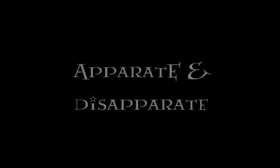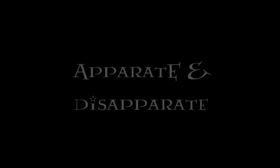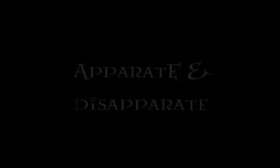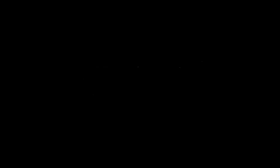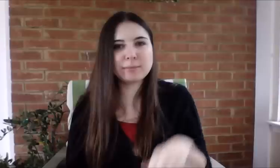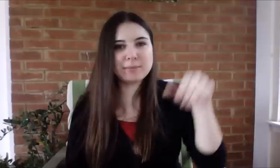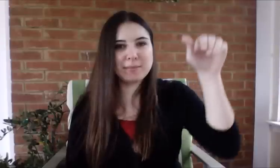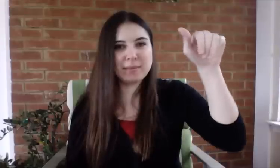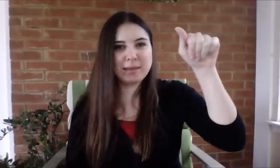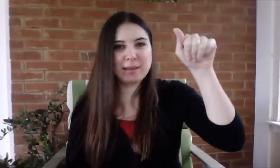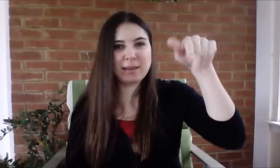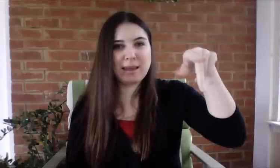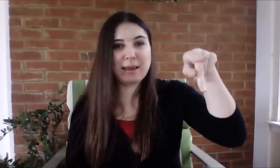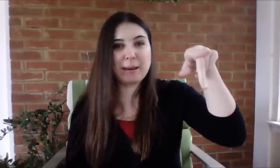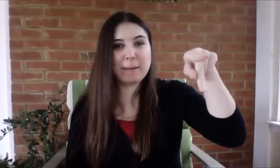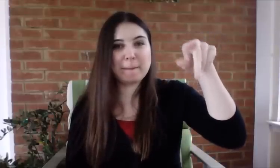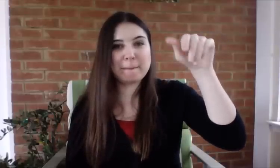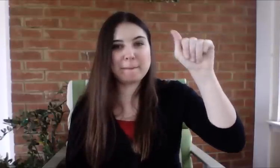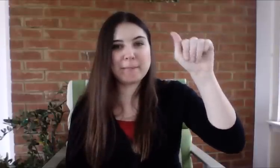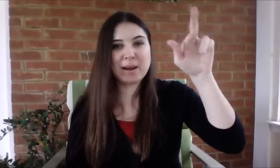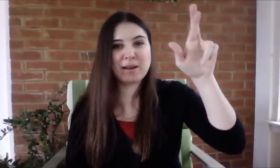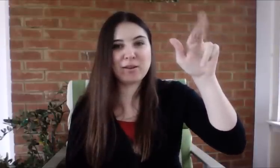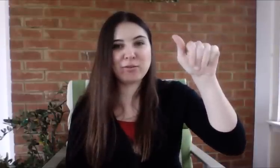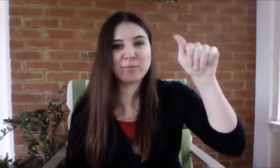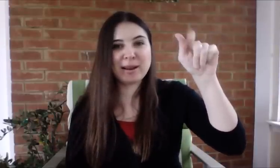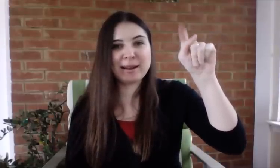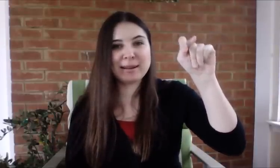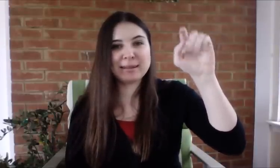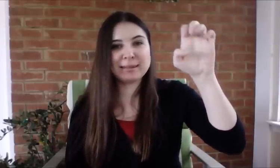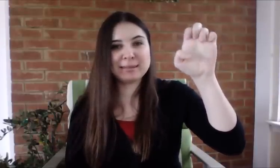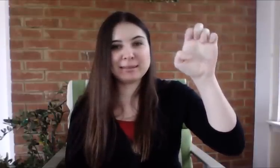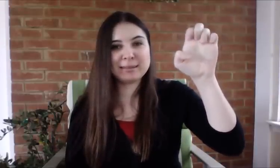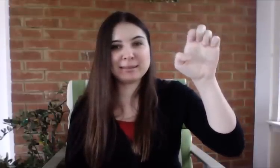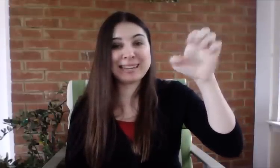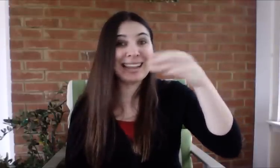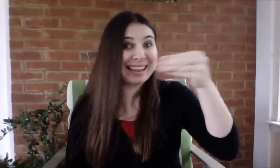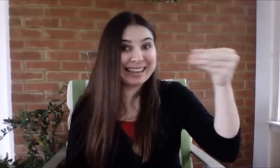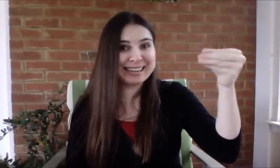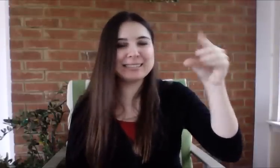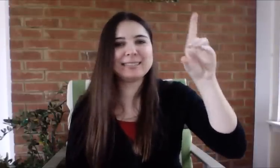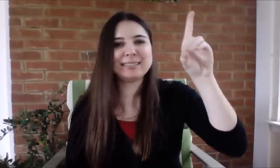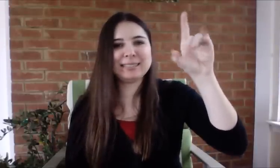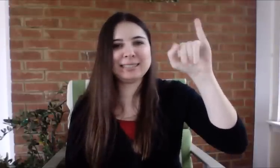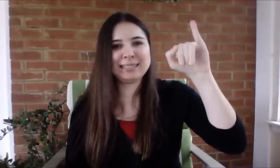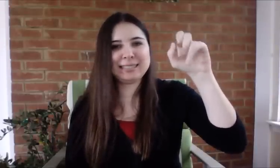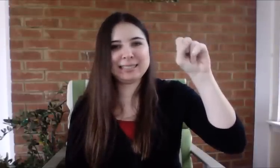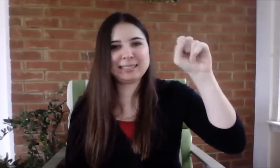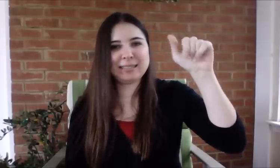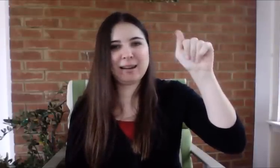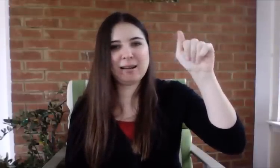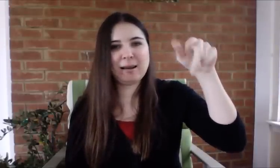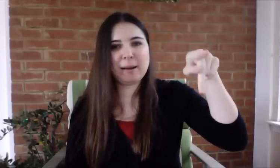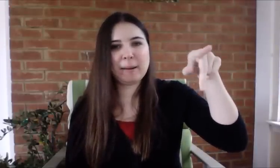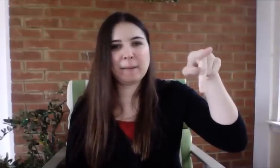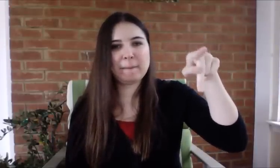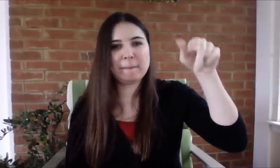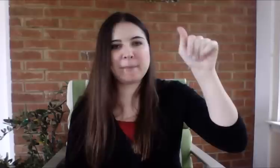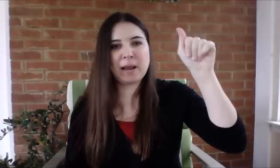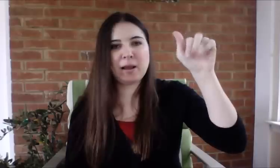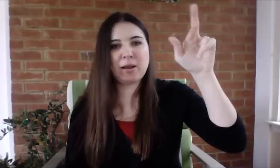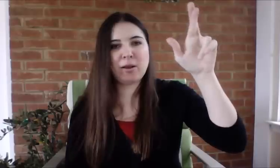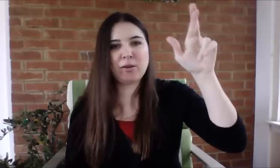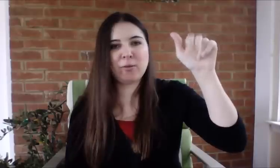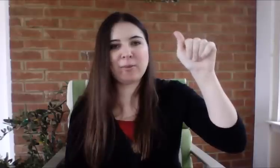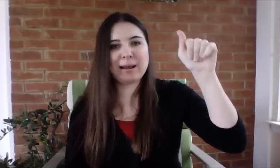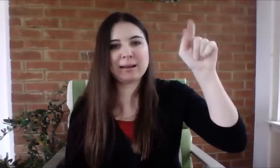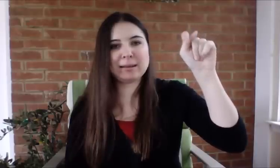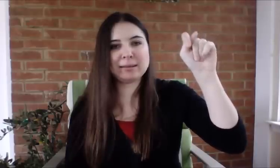Apparate & Disapparate